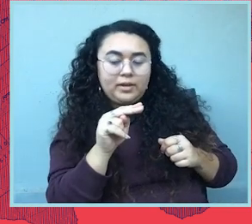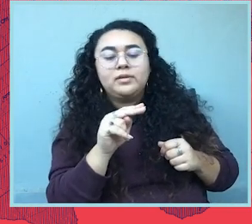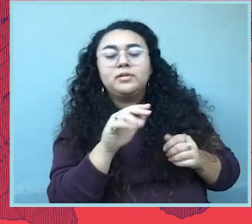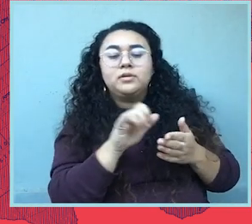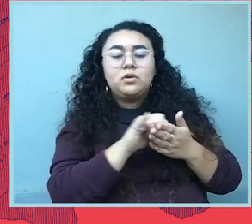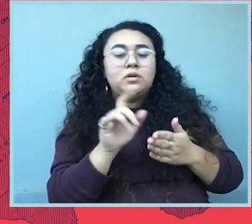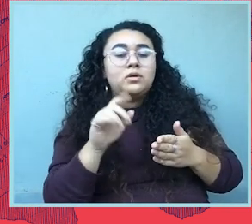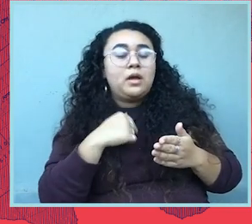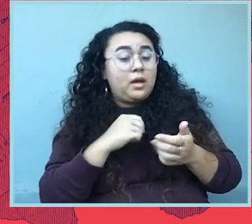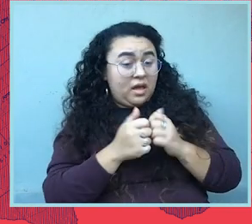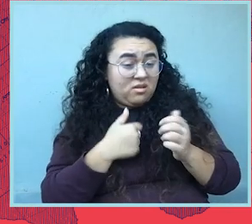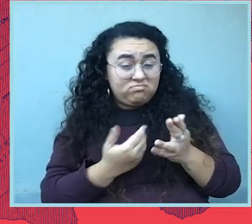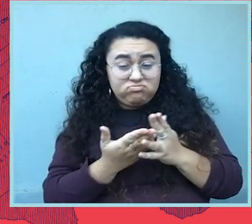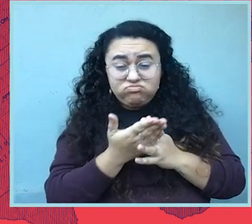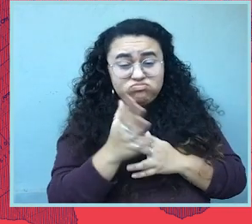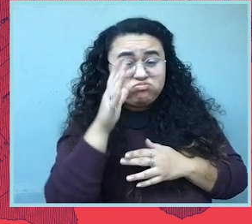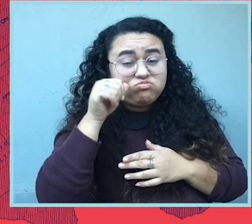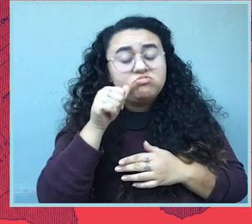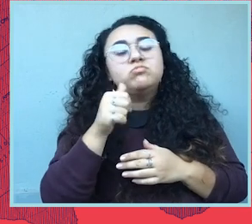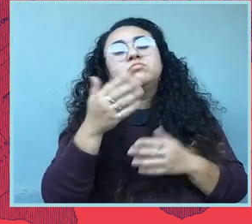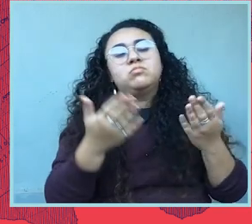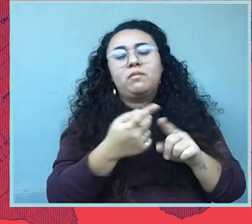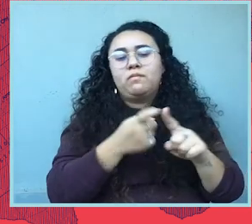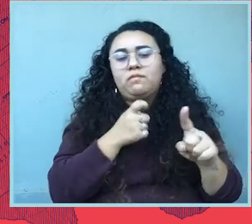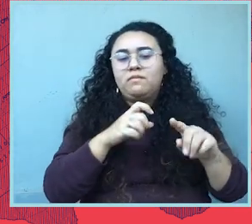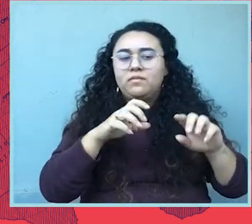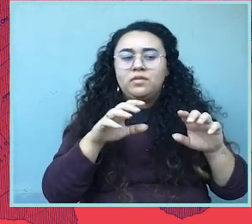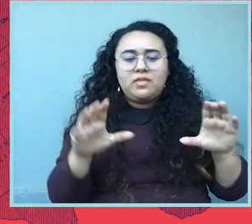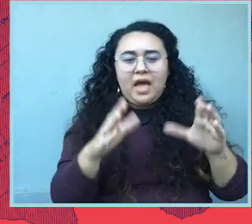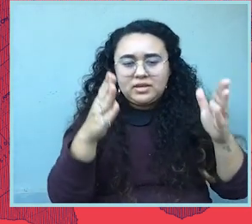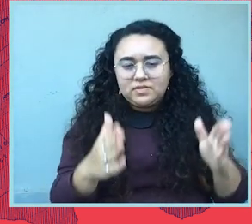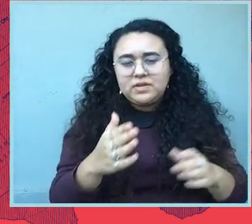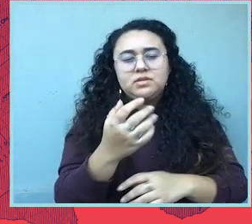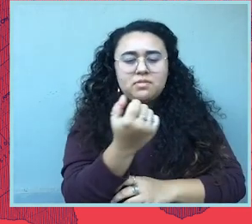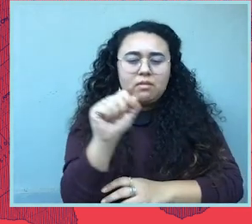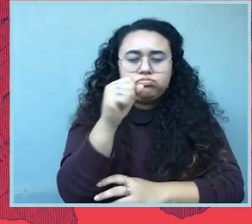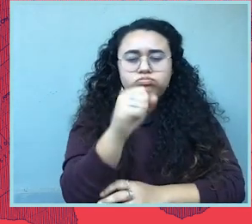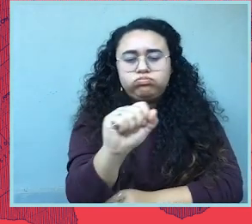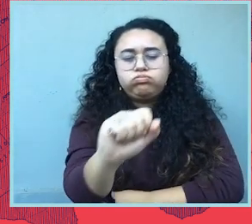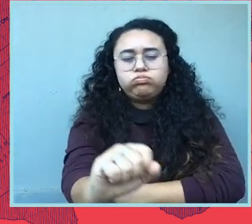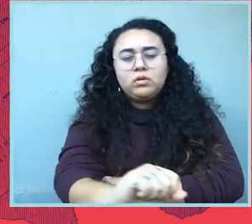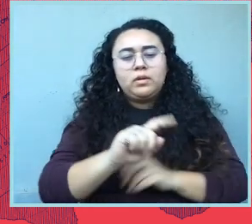Marge Othrow I live in Brooklyn, New York, and my resilience - it says here - probably